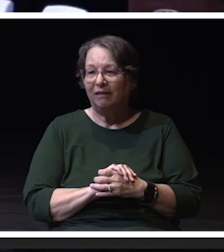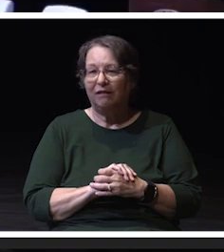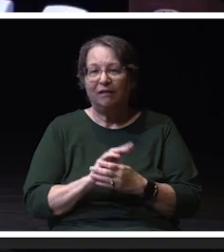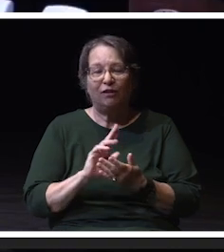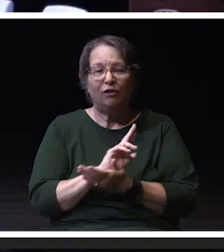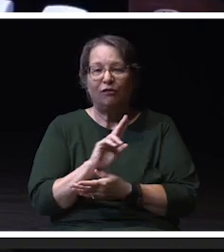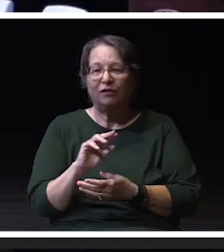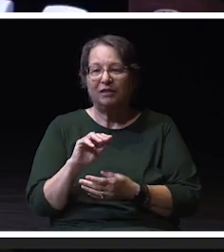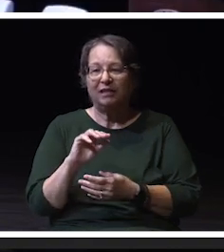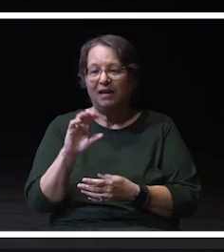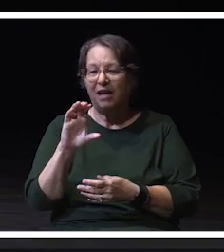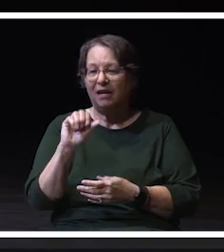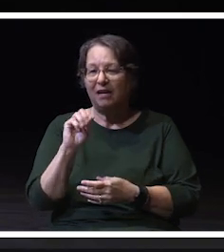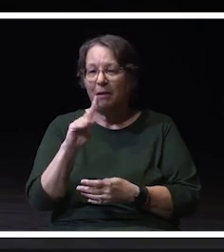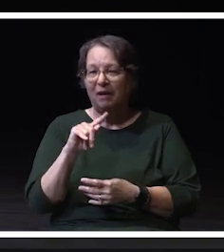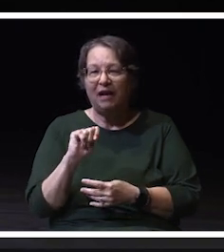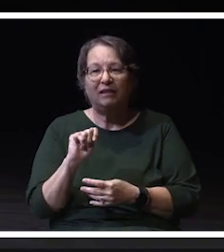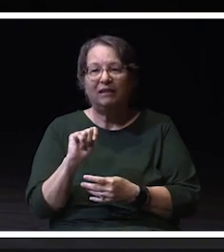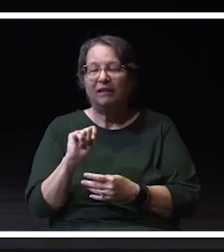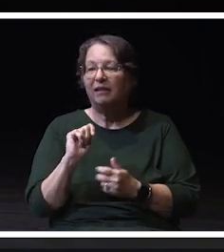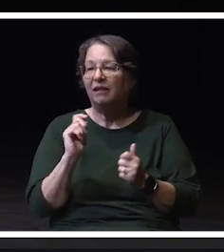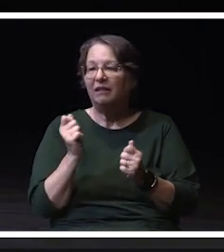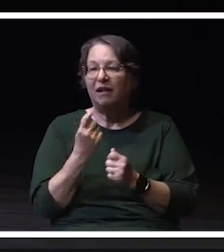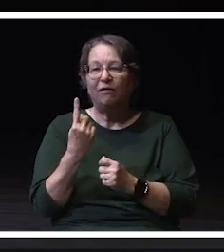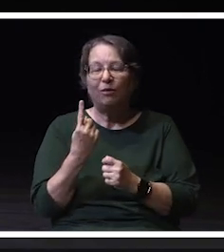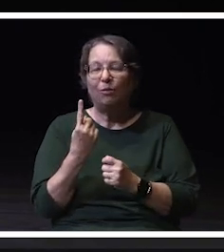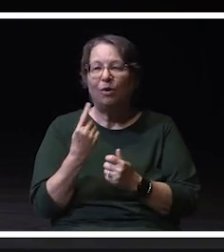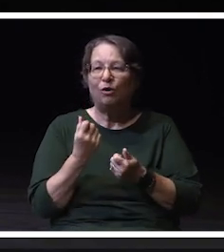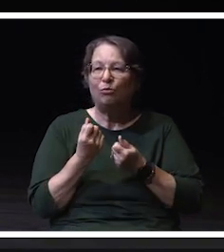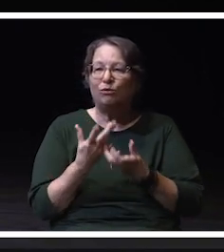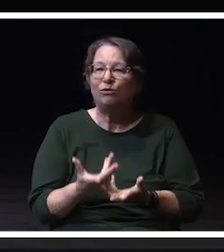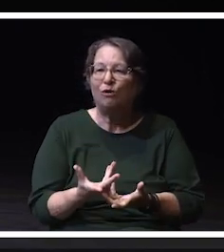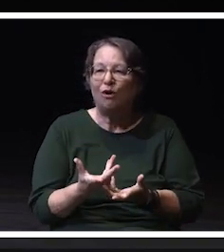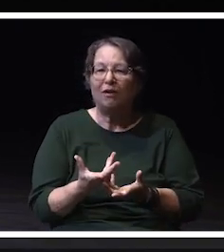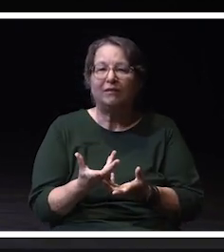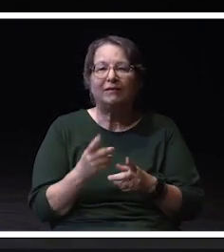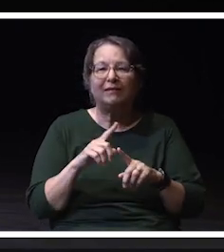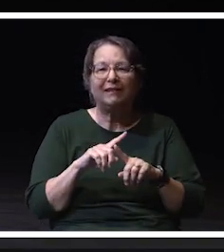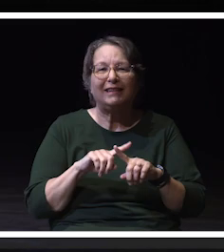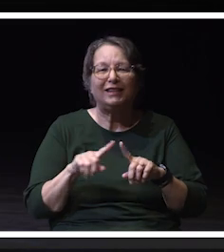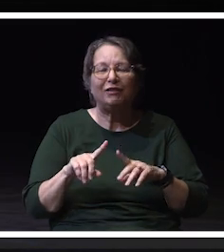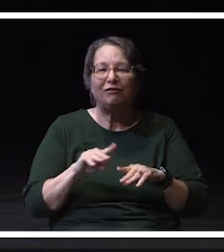to all of you who have just made a difference in this space. And I don't want to start